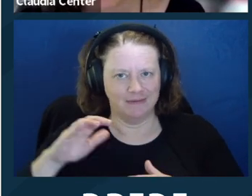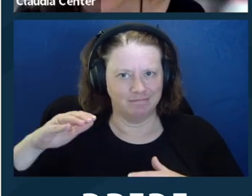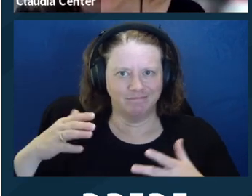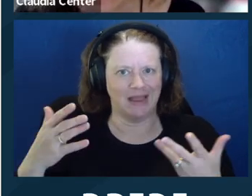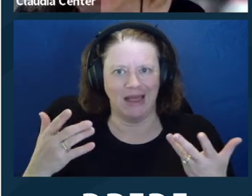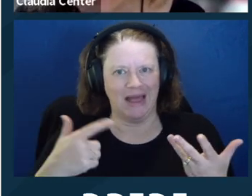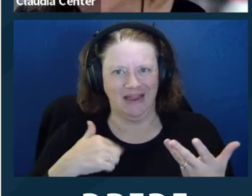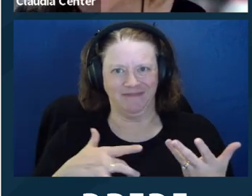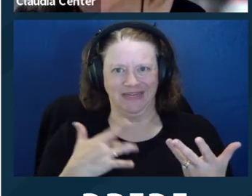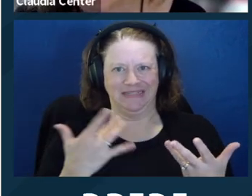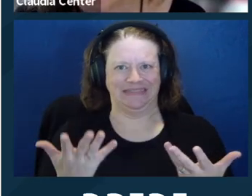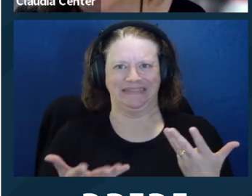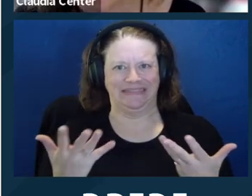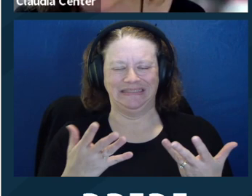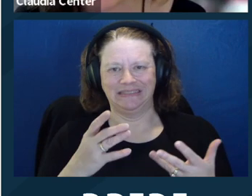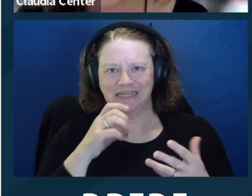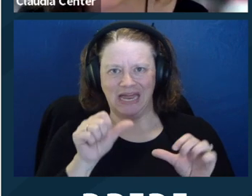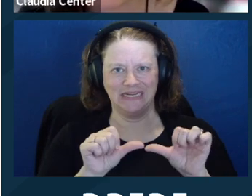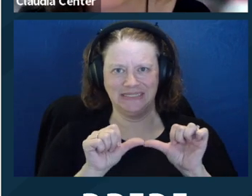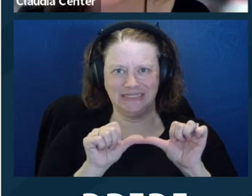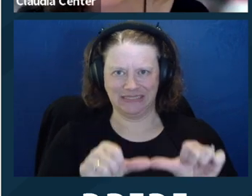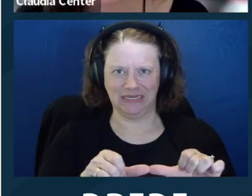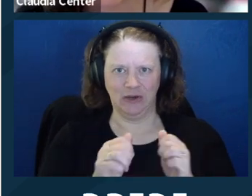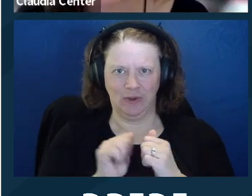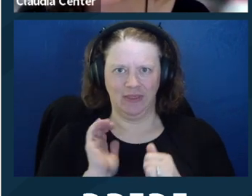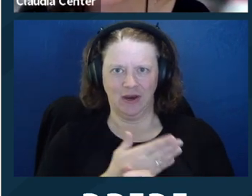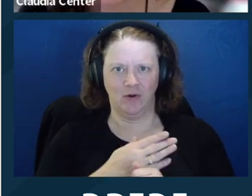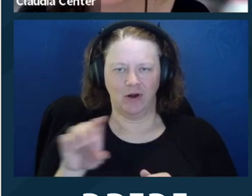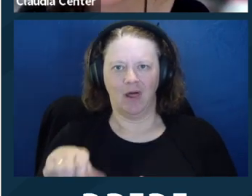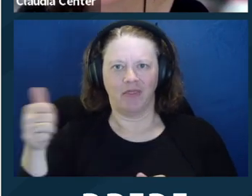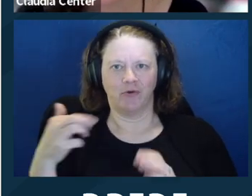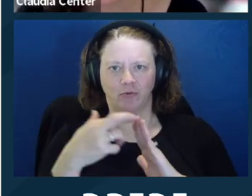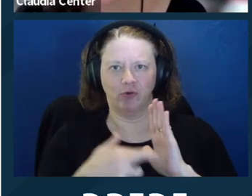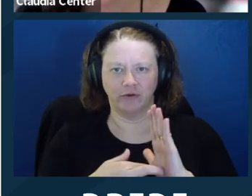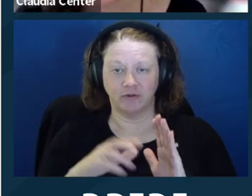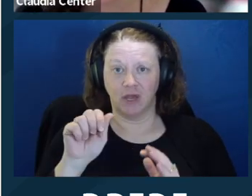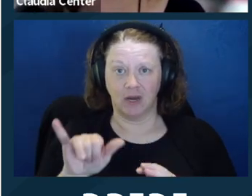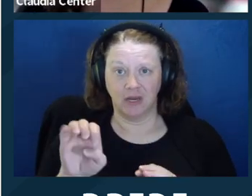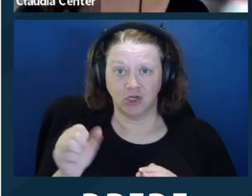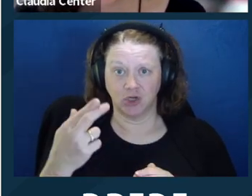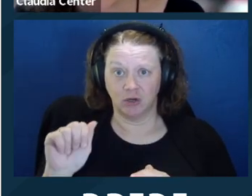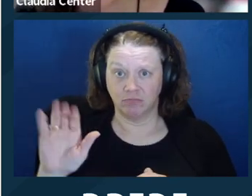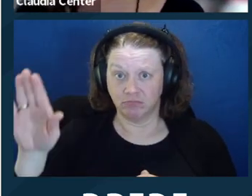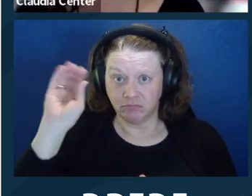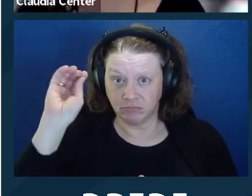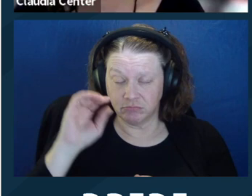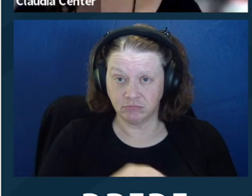anyone who's really done this yet. But I don't find it ‑‑ I find it to be inconsistent